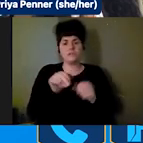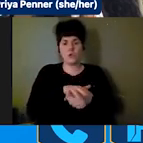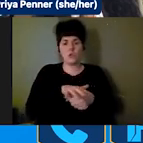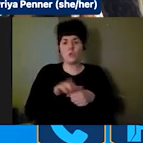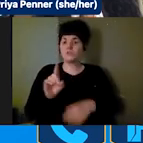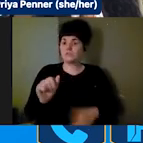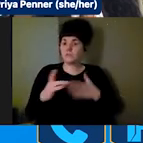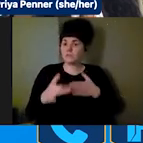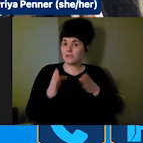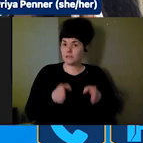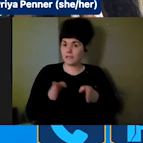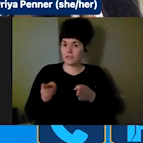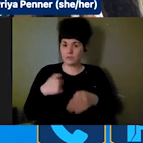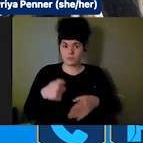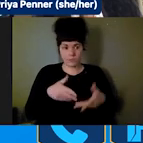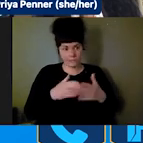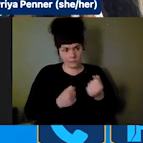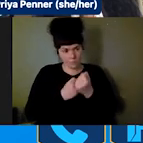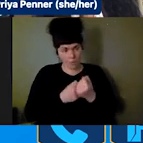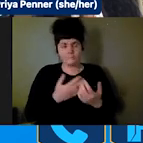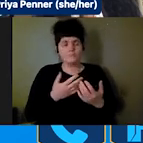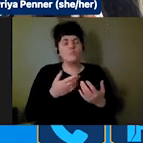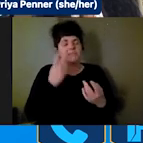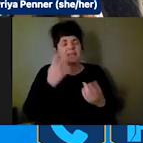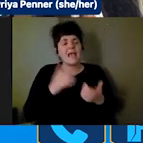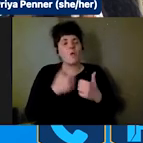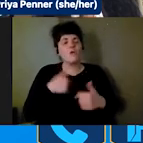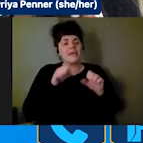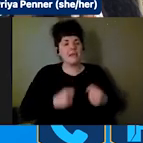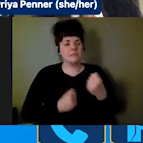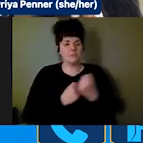and see how we can support in a disaster, in an emergency.